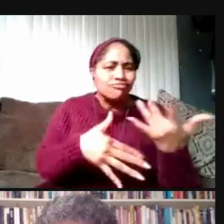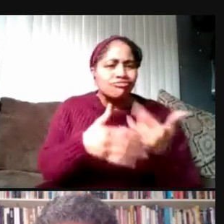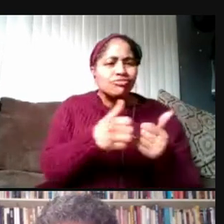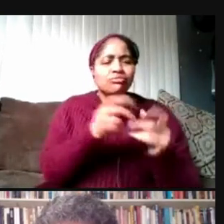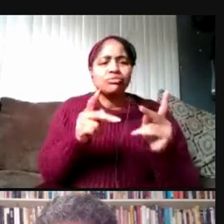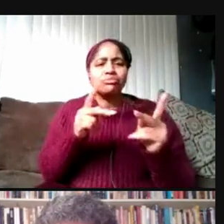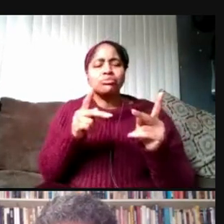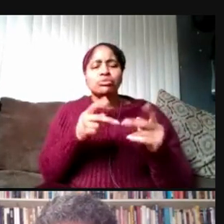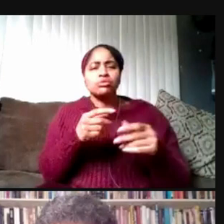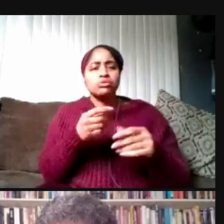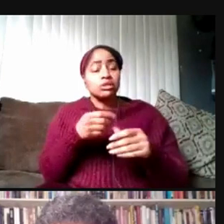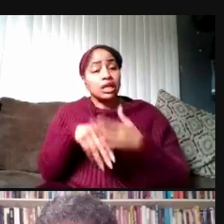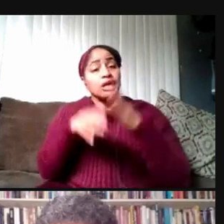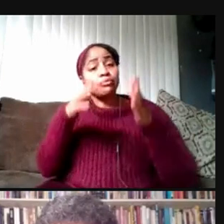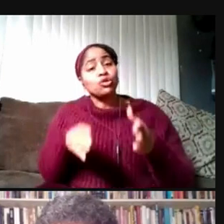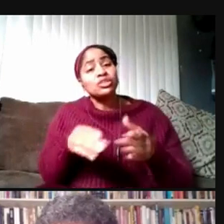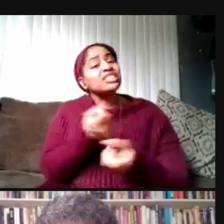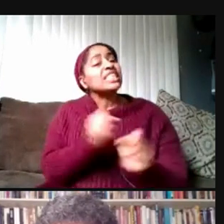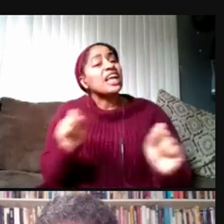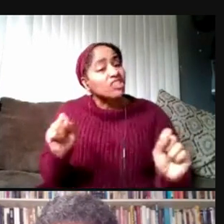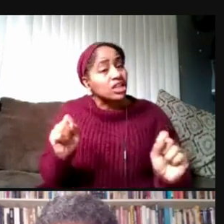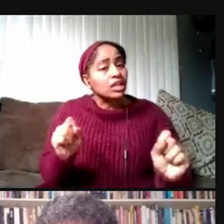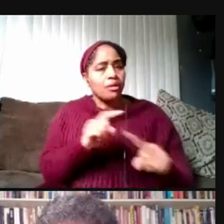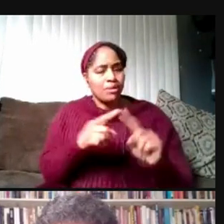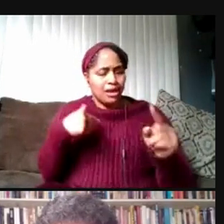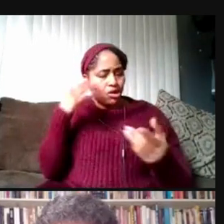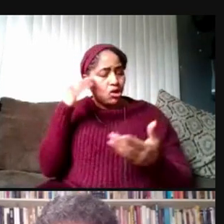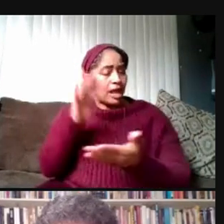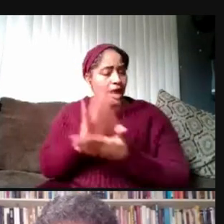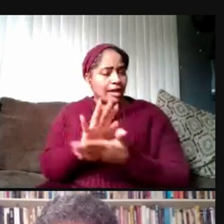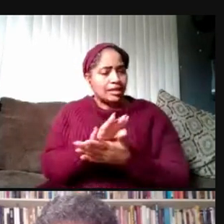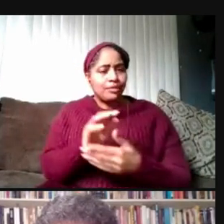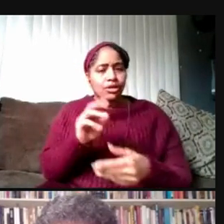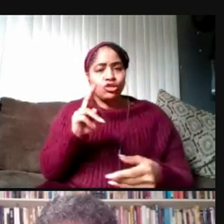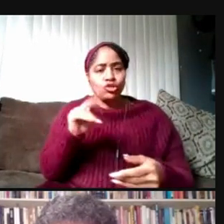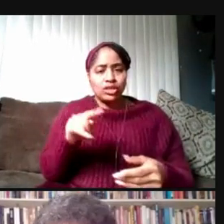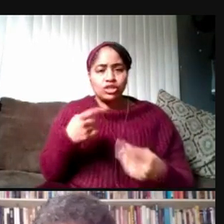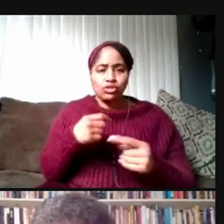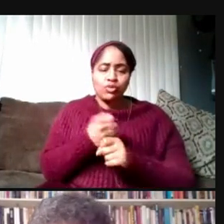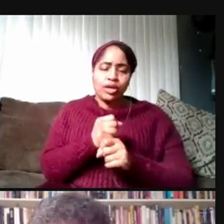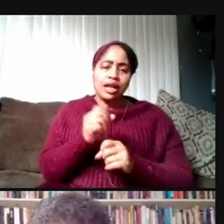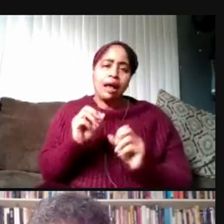and I know the academic units are trying to create some opportunities, I know student life is as well